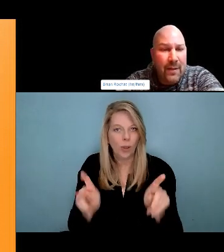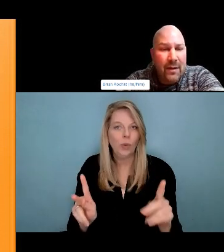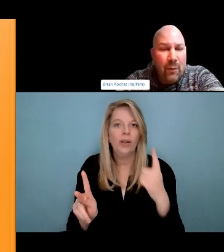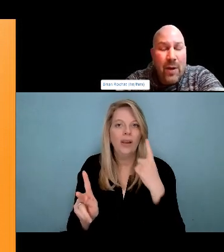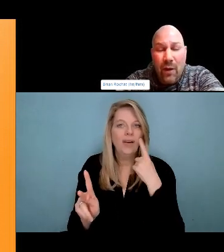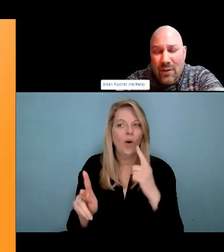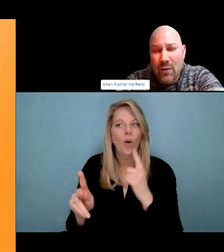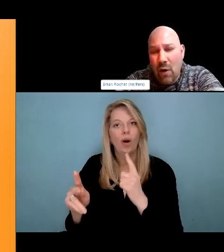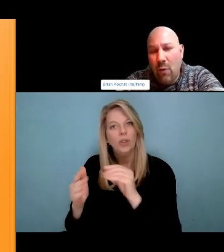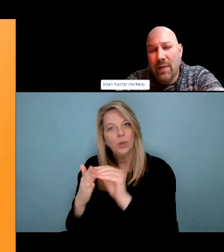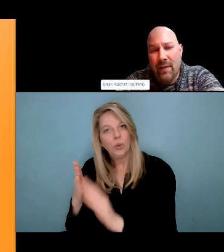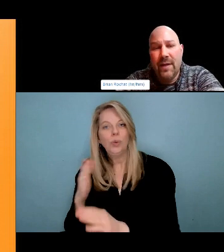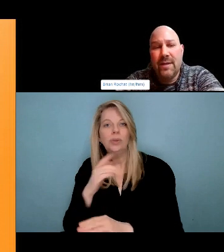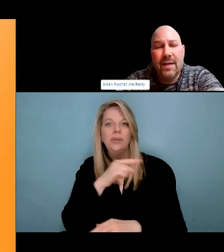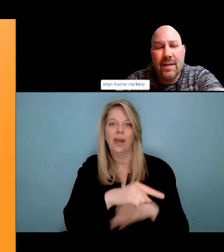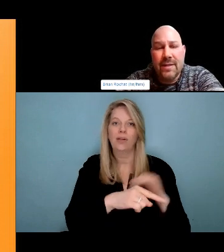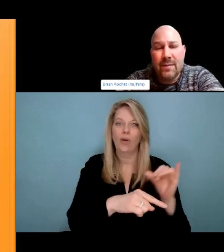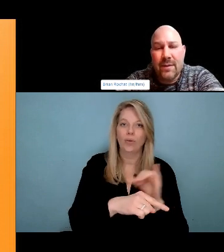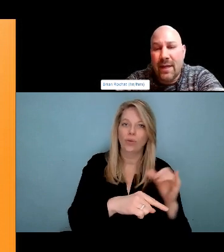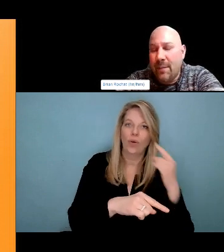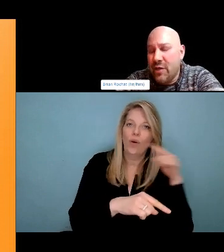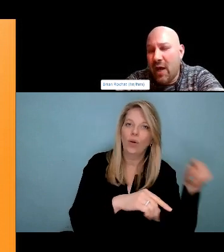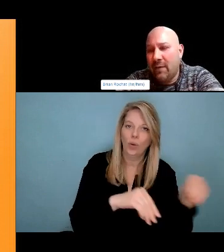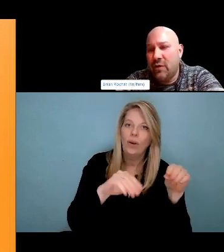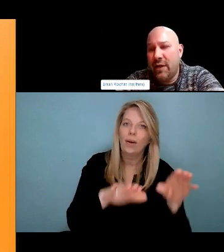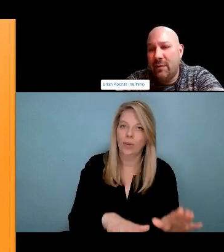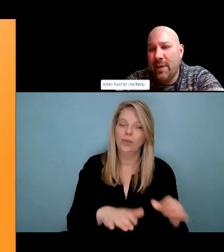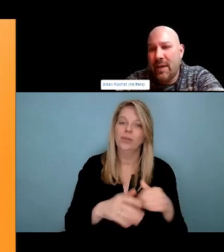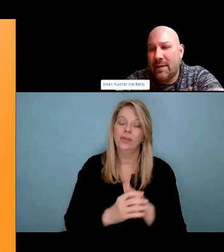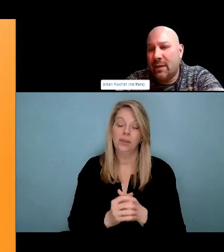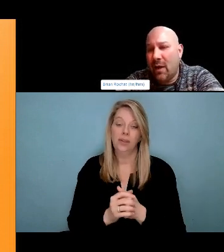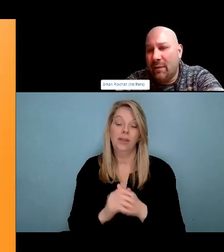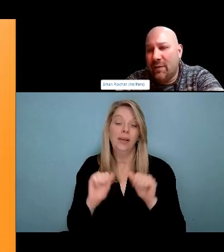we're recognizing that. Harm reduction has been around for a very long time, not just